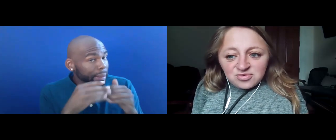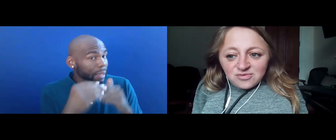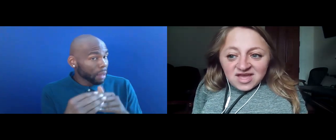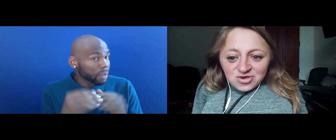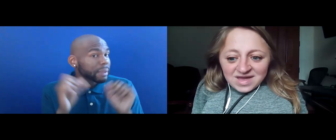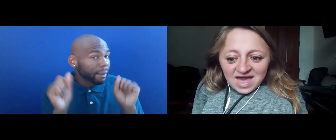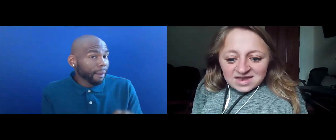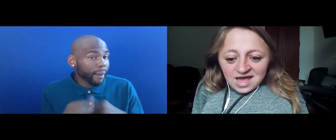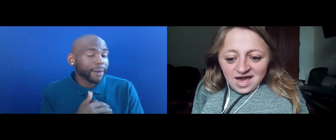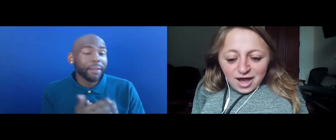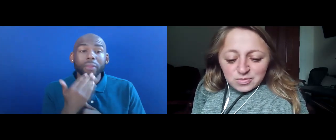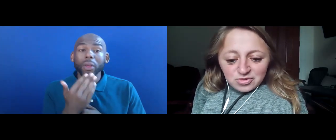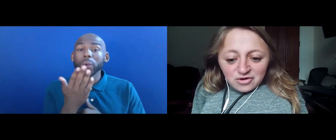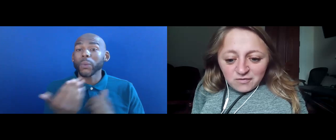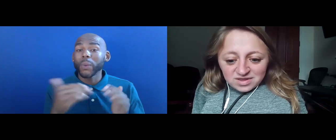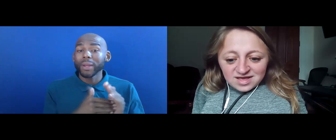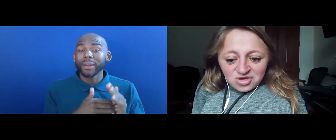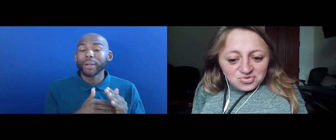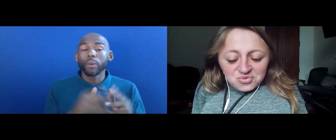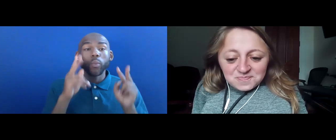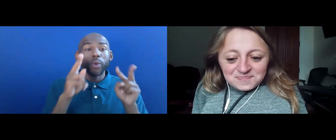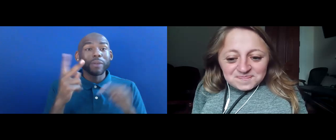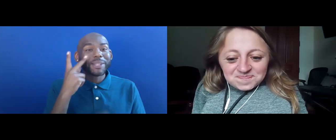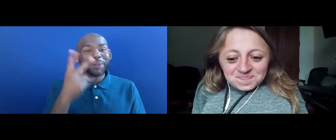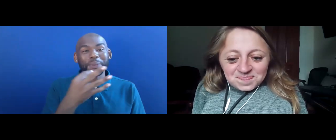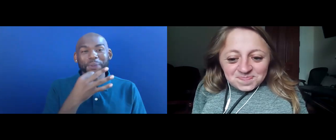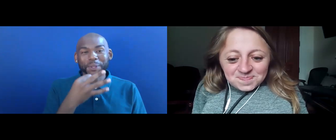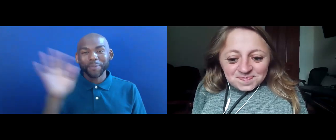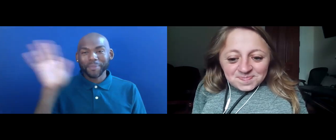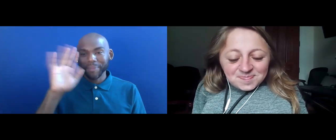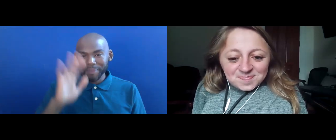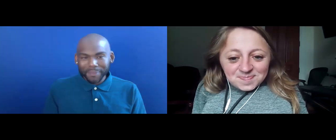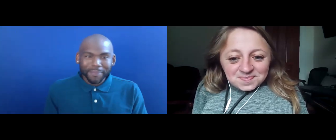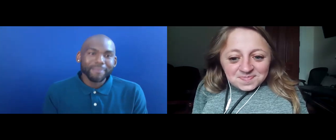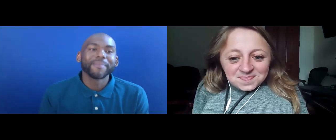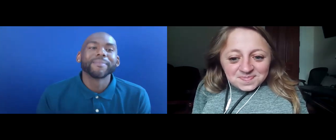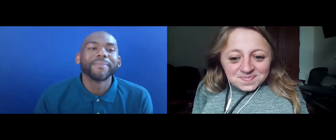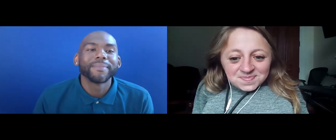SO THANK YOU AGAIN AND WE LOOK FORWARD TO SEEING YOU AGIAN SOON